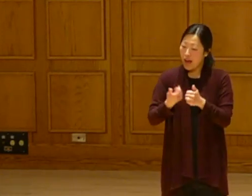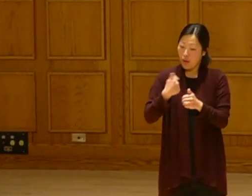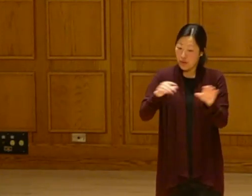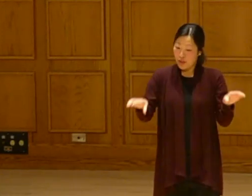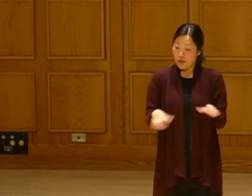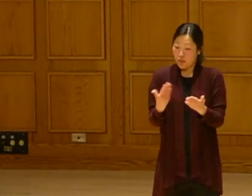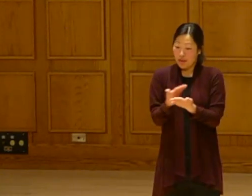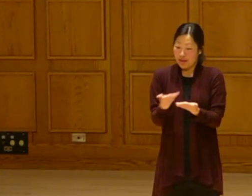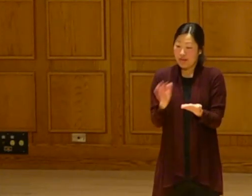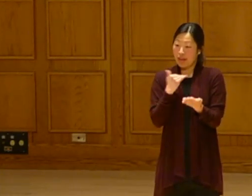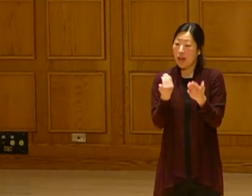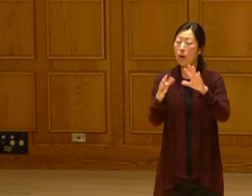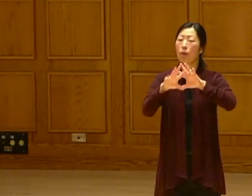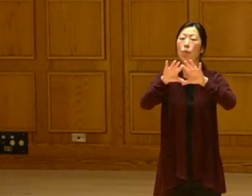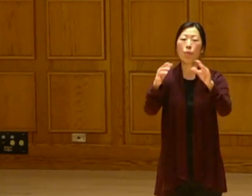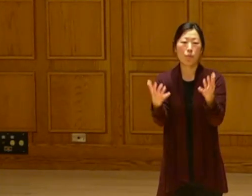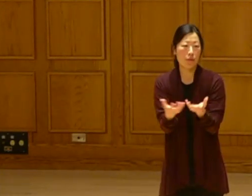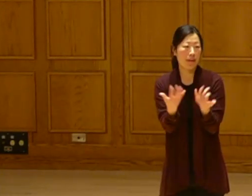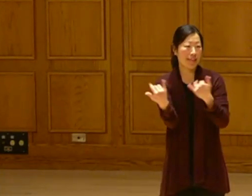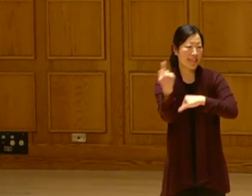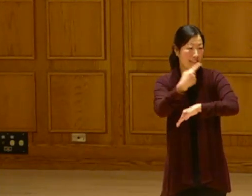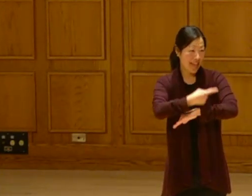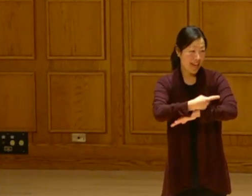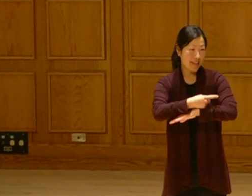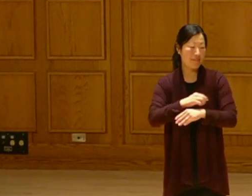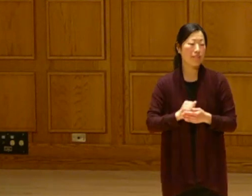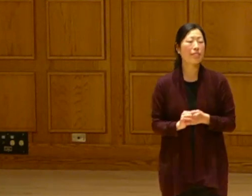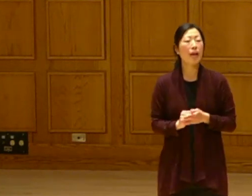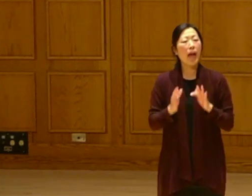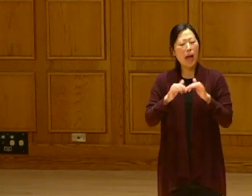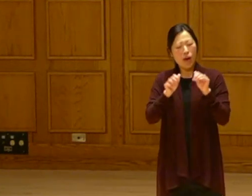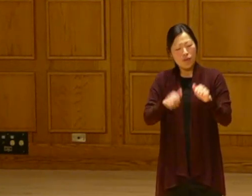the world today. And how are they going to make it different?